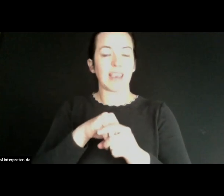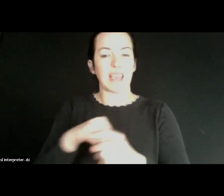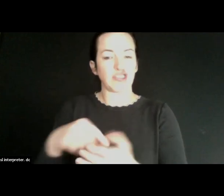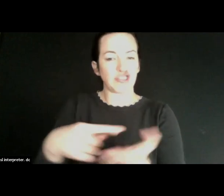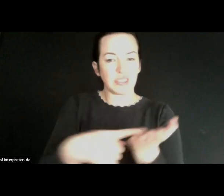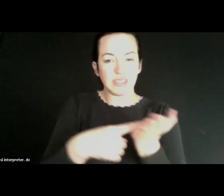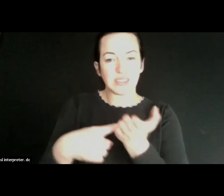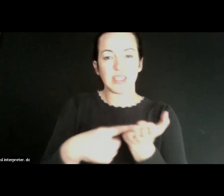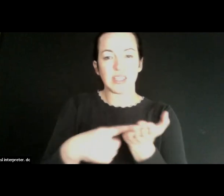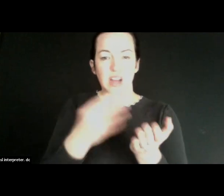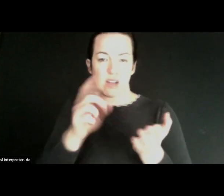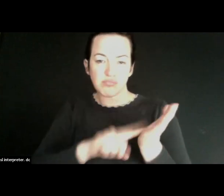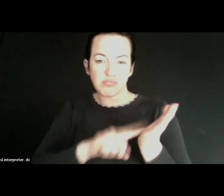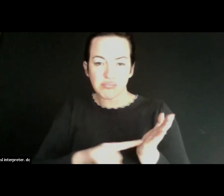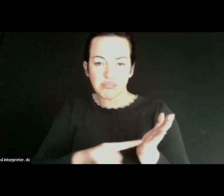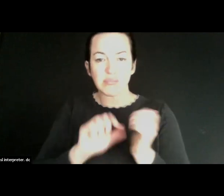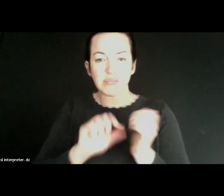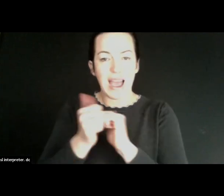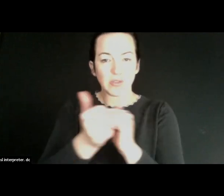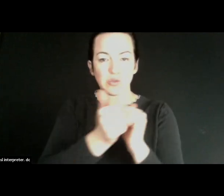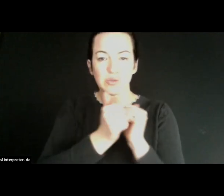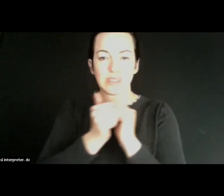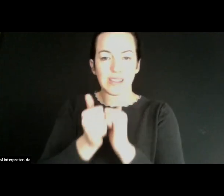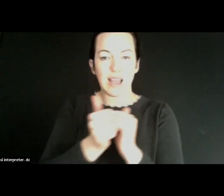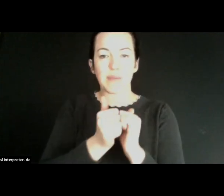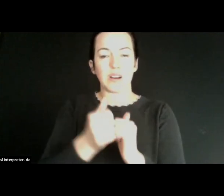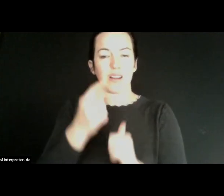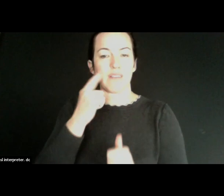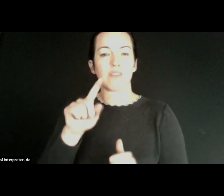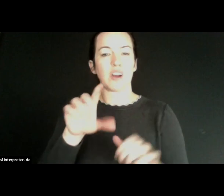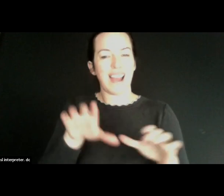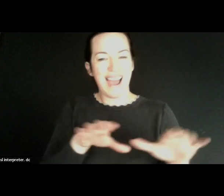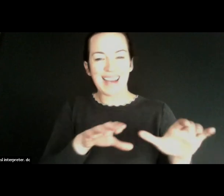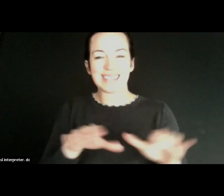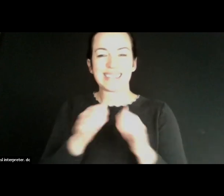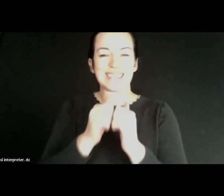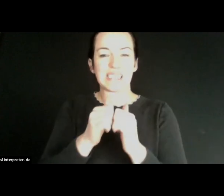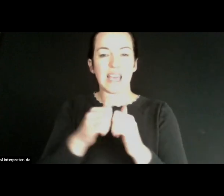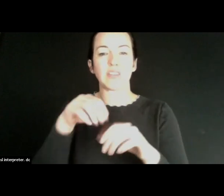and explore ways. They can collaborate in kind of acting together within the community to close